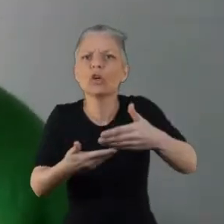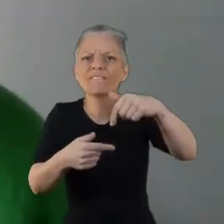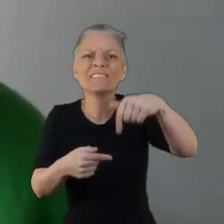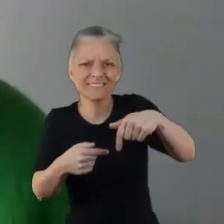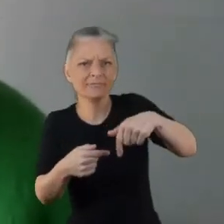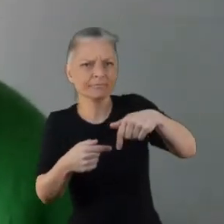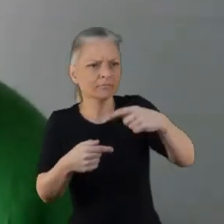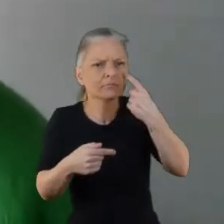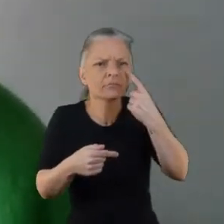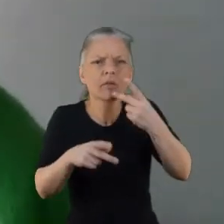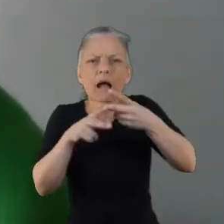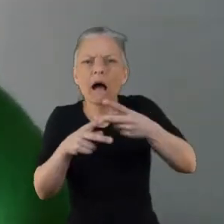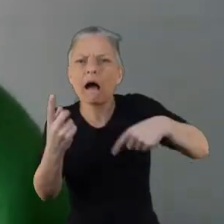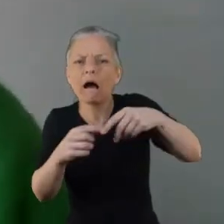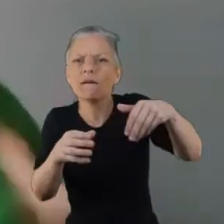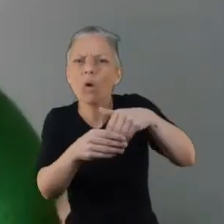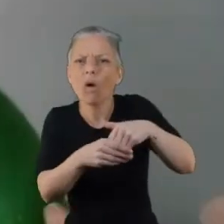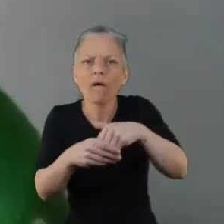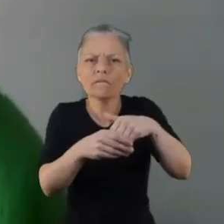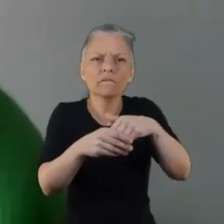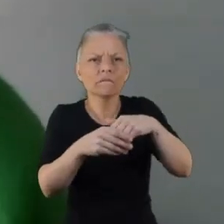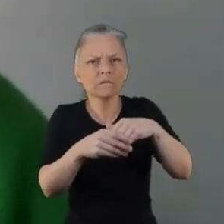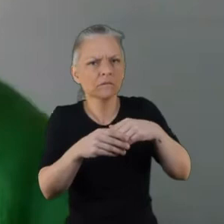and I think that is actually starting to be something that's recognised more widely is